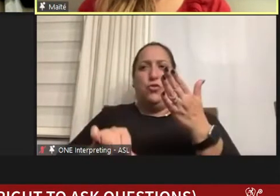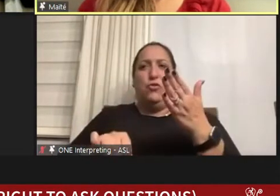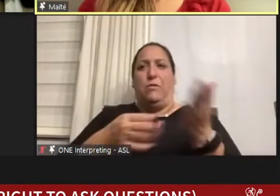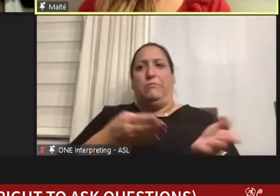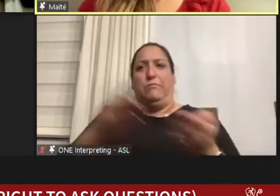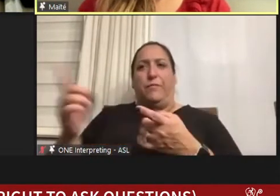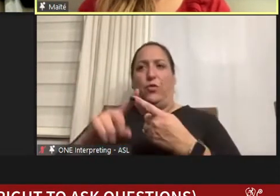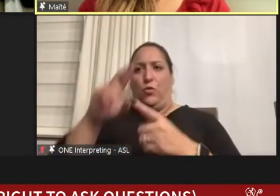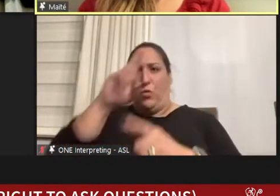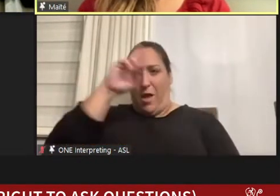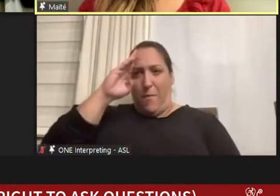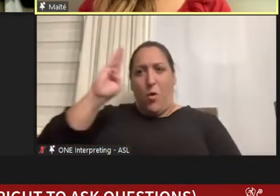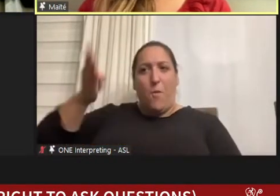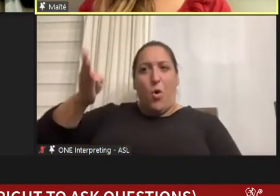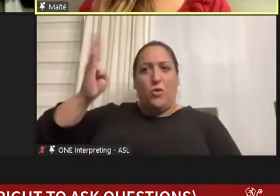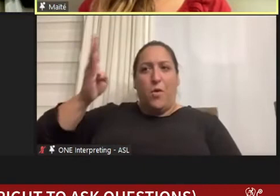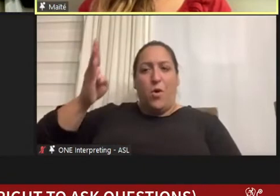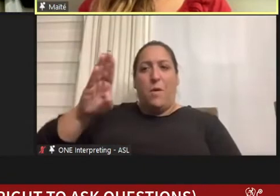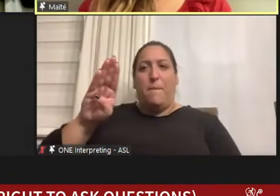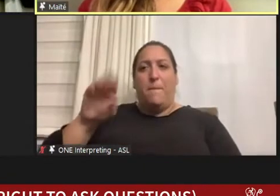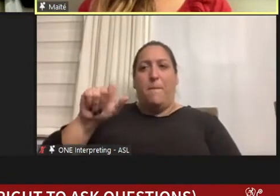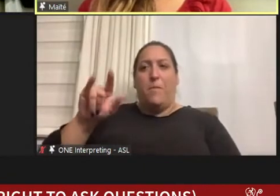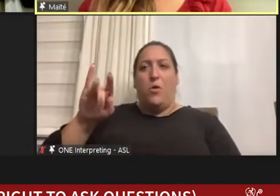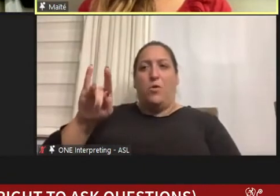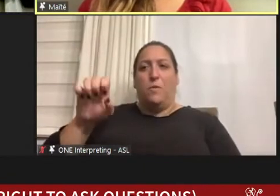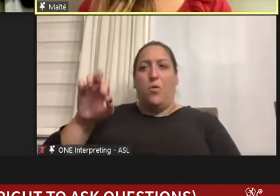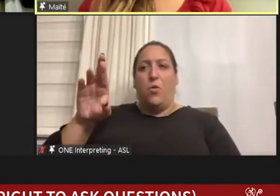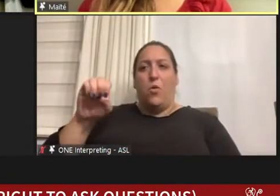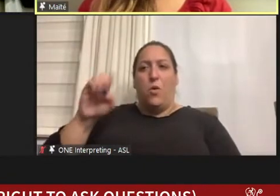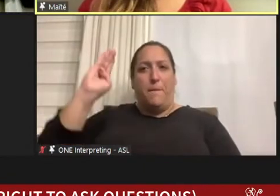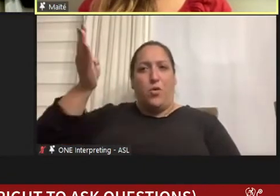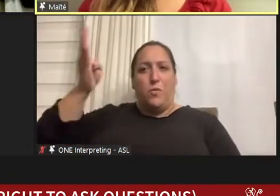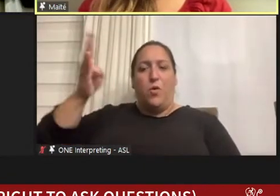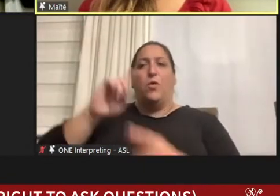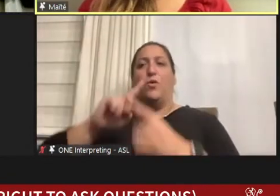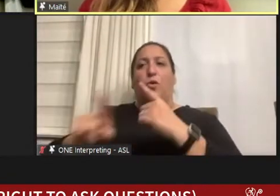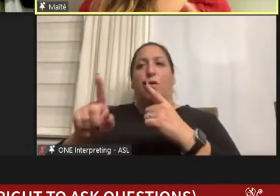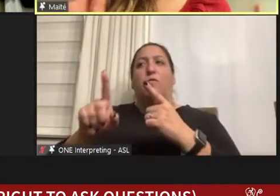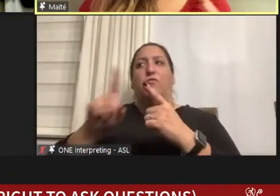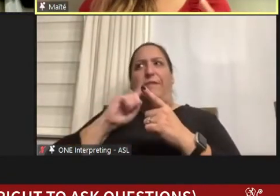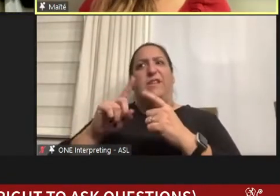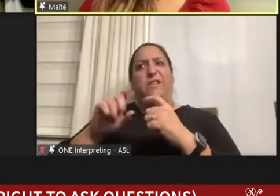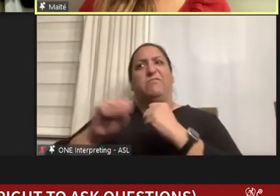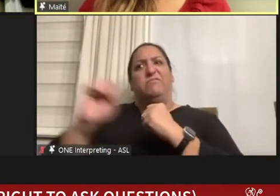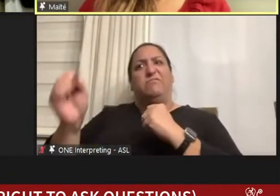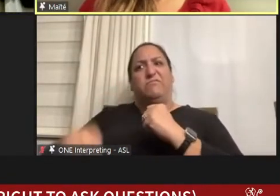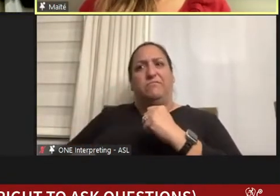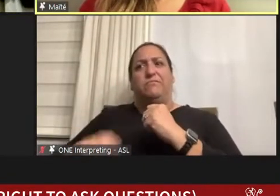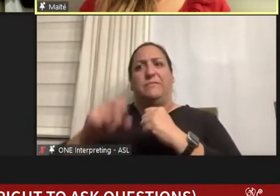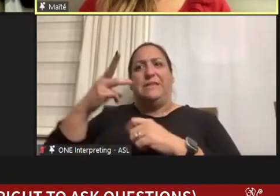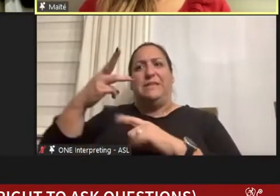in order to do them and it's a pretty lengthy process, about 6 months in total,